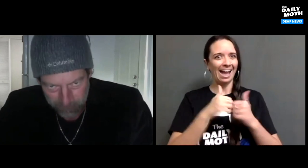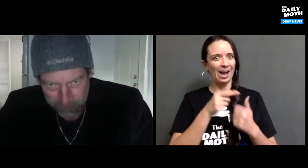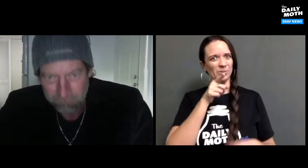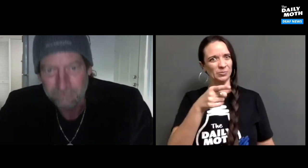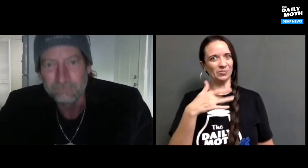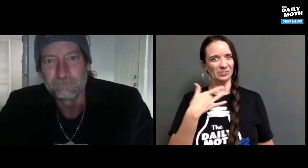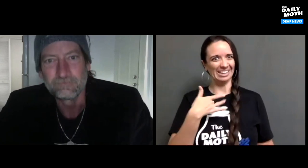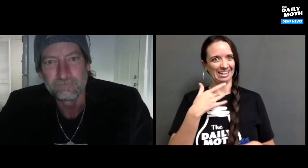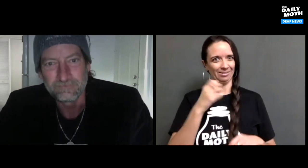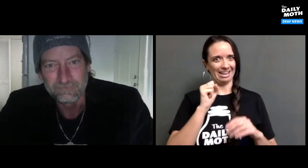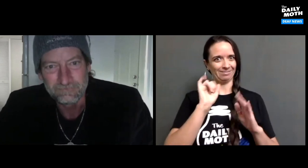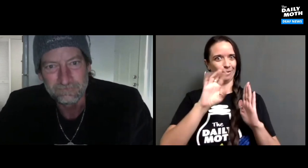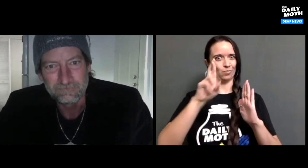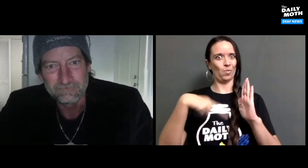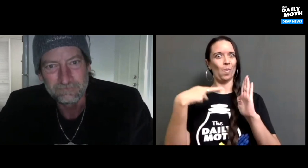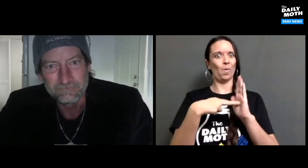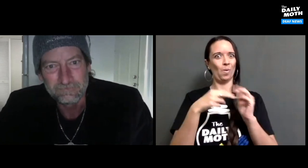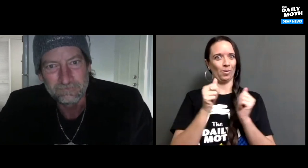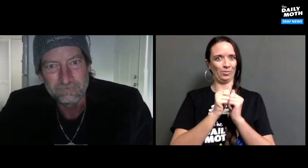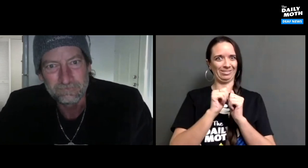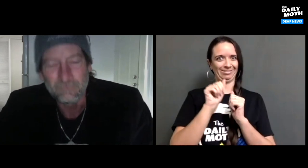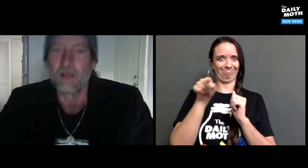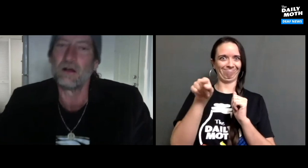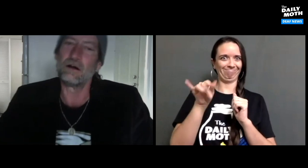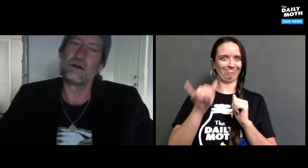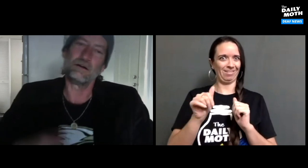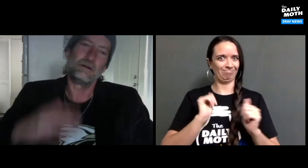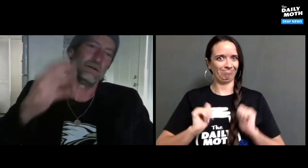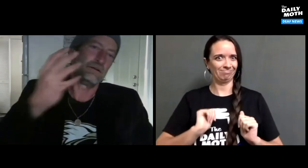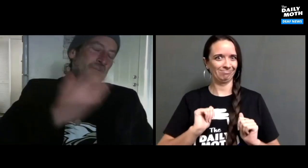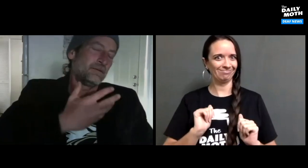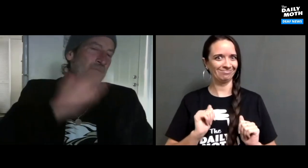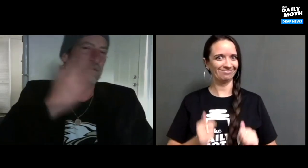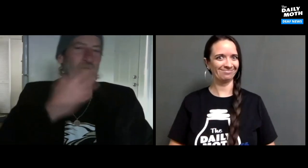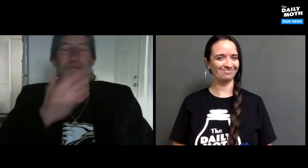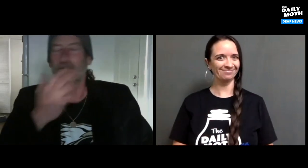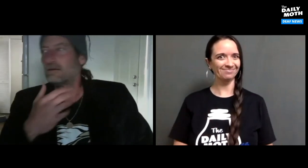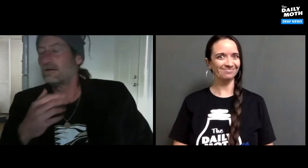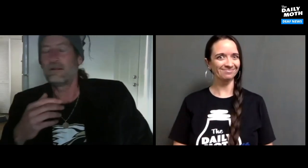How do you feel about getting this role with this show?